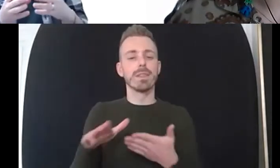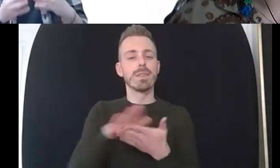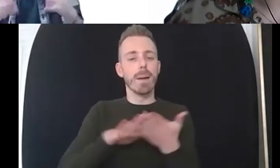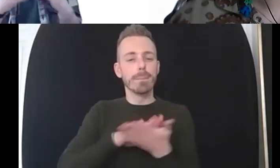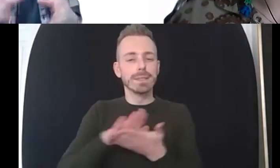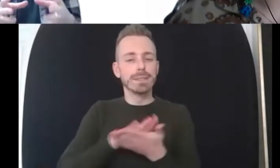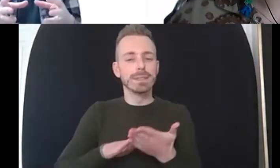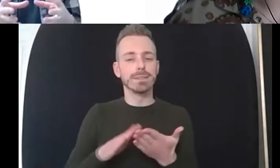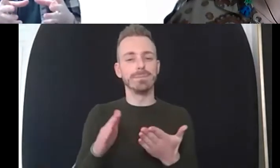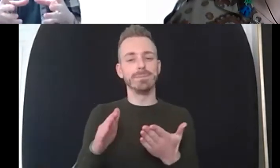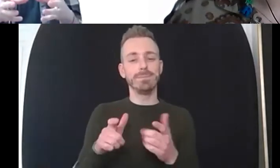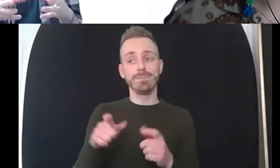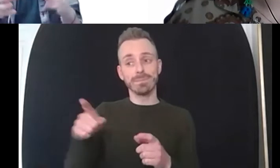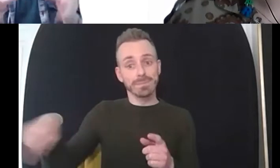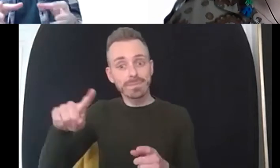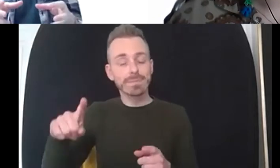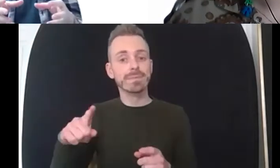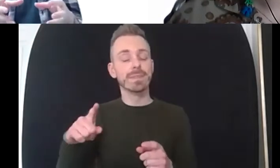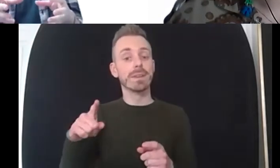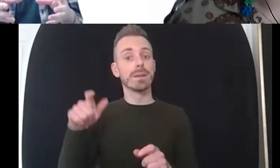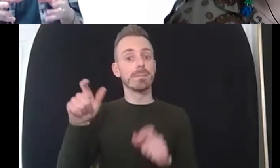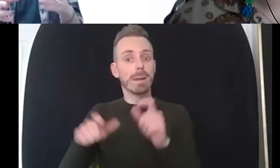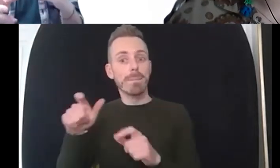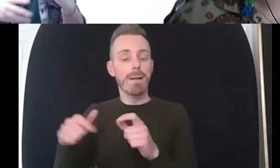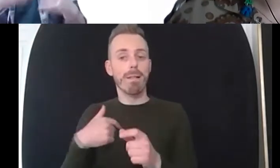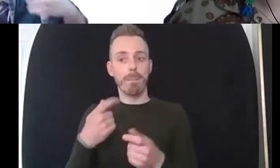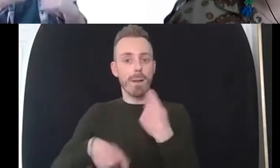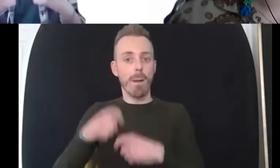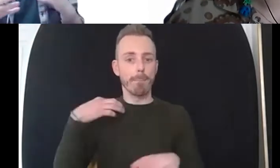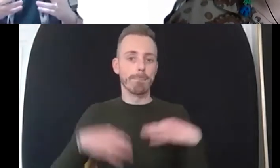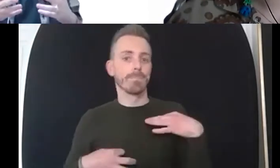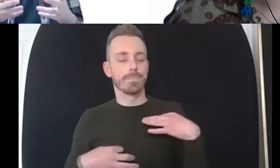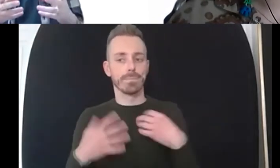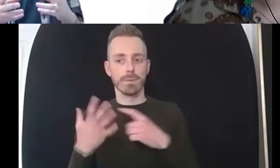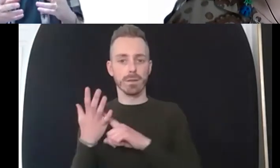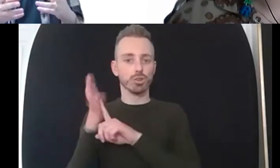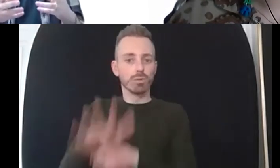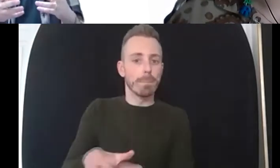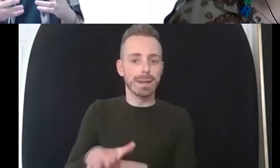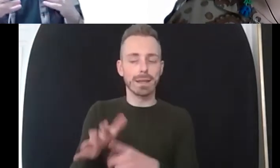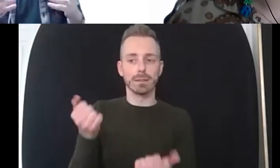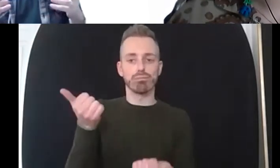too well to be prejudiced and to discriminate um and that might bring in sort of institutional um